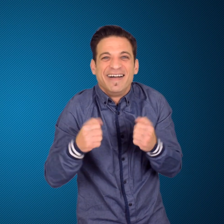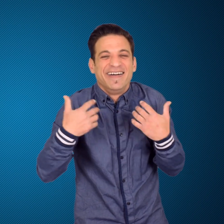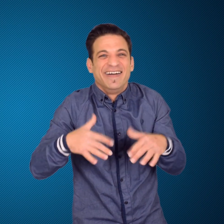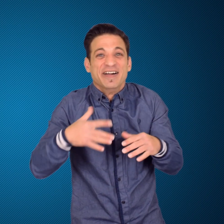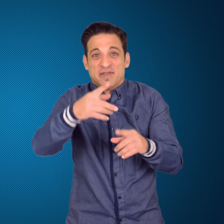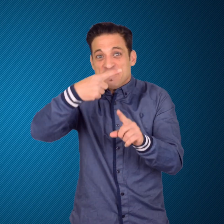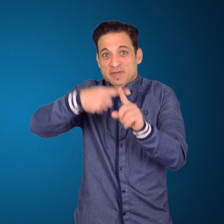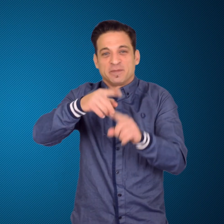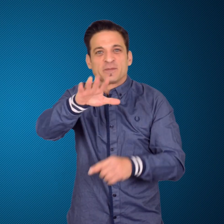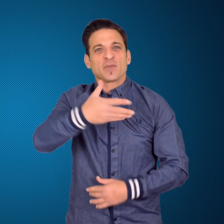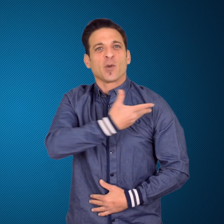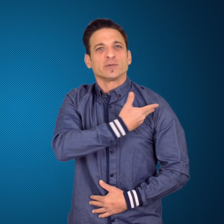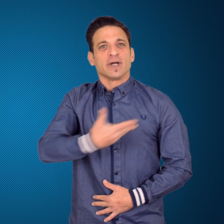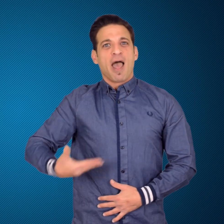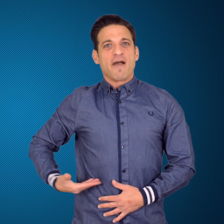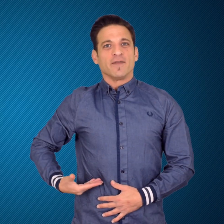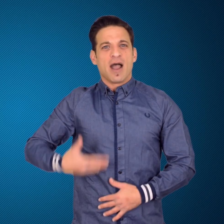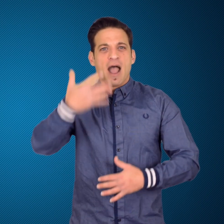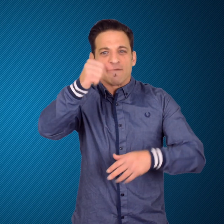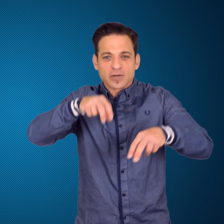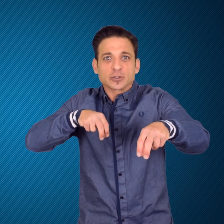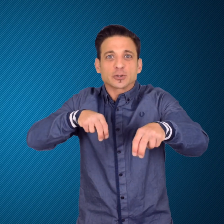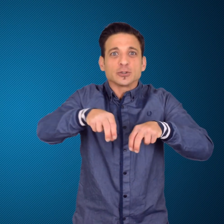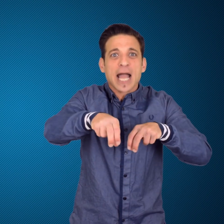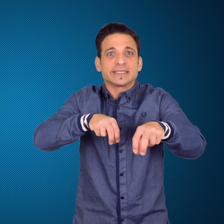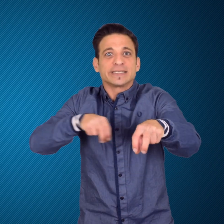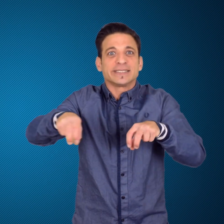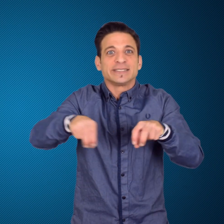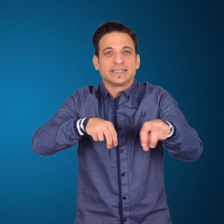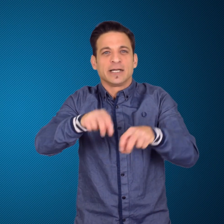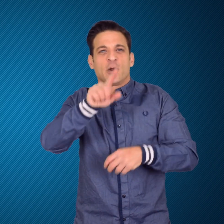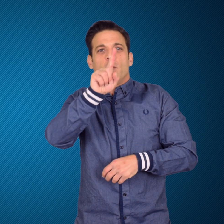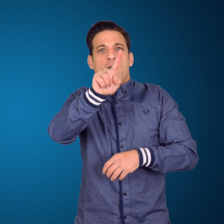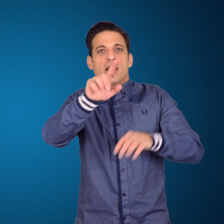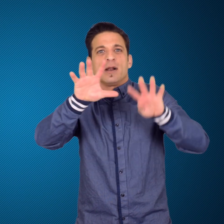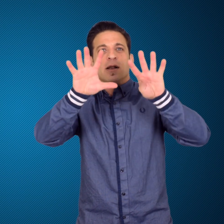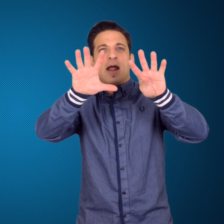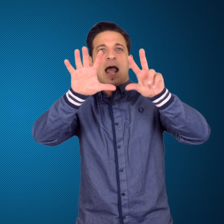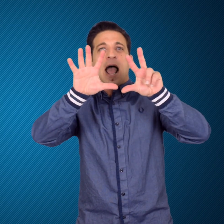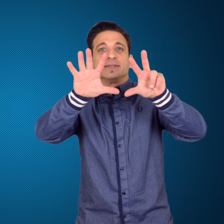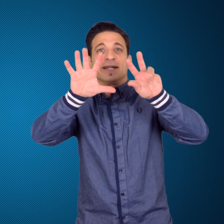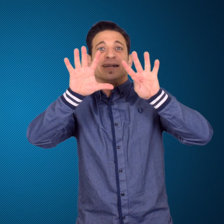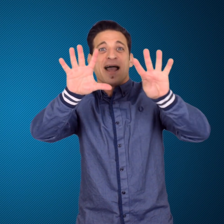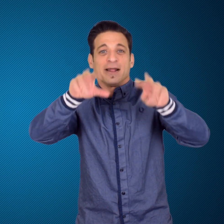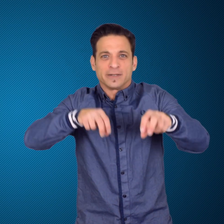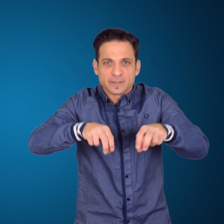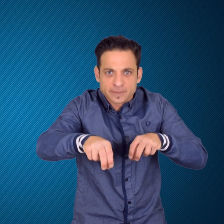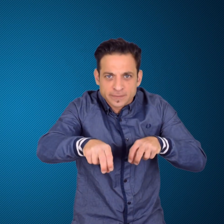A chess match in Yugoslavia in 1989 lasted 20 hours